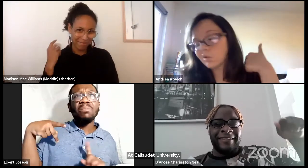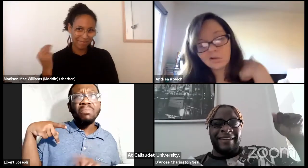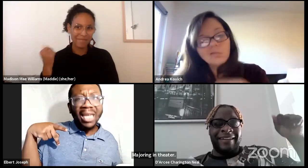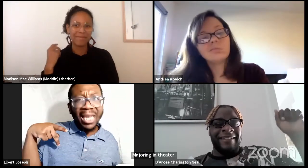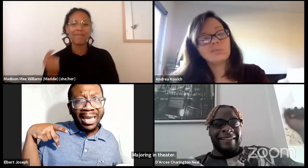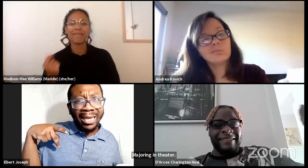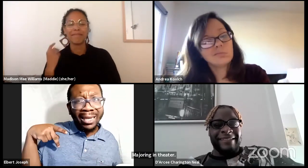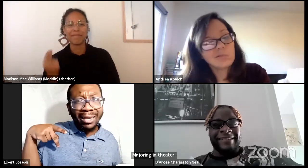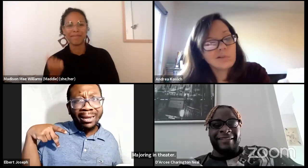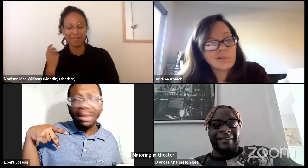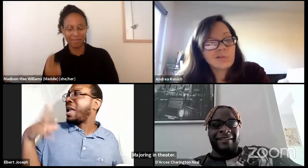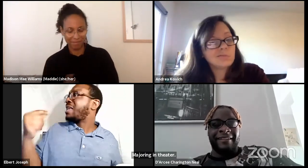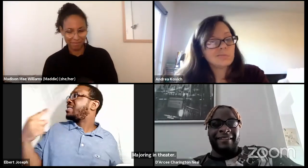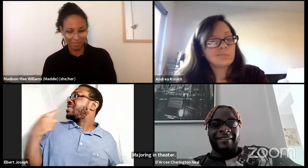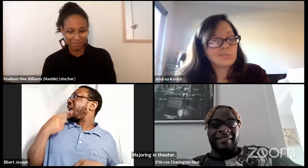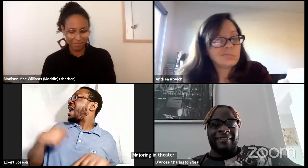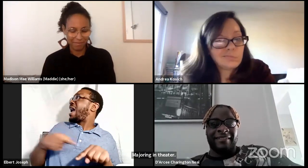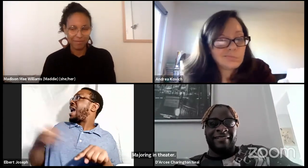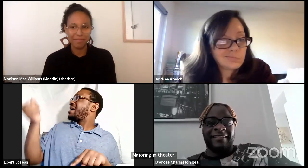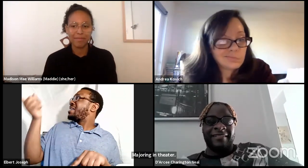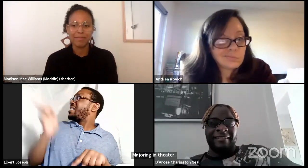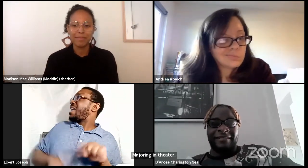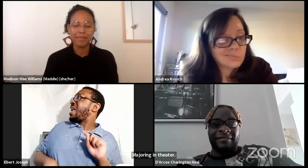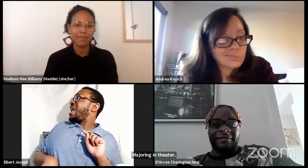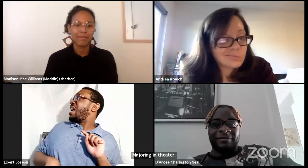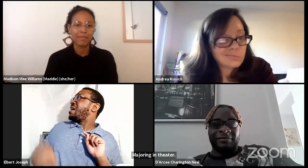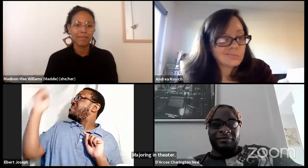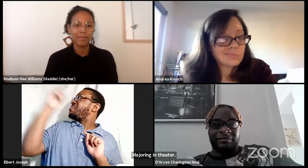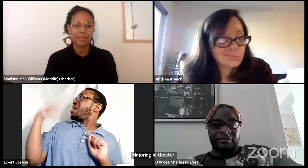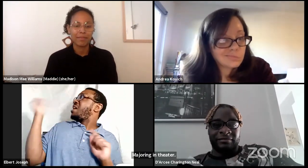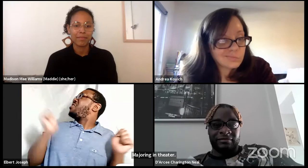This is a young Latina girl who's deaf and has cerebral palsy.